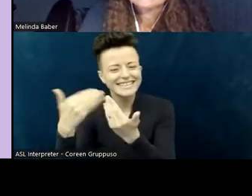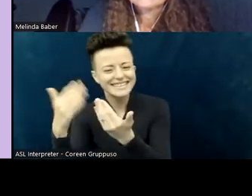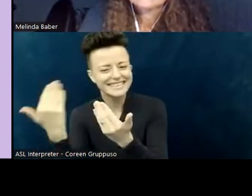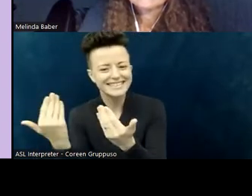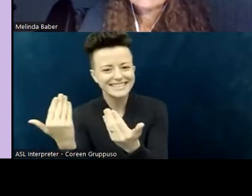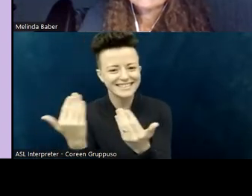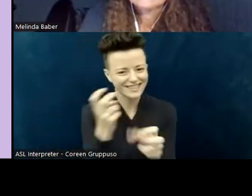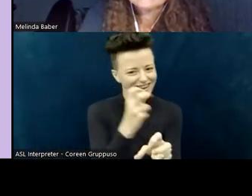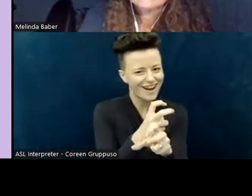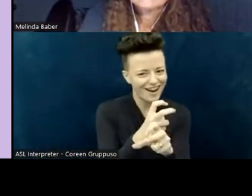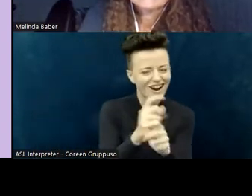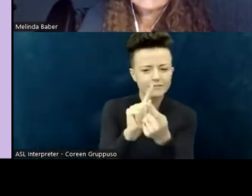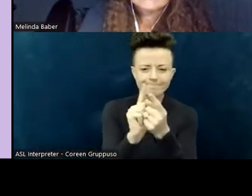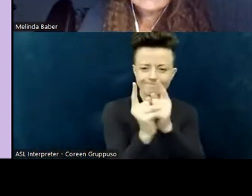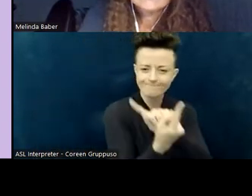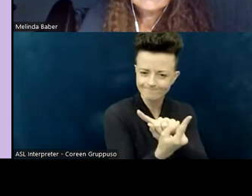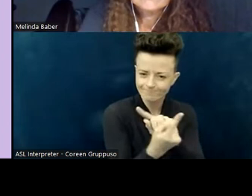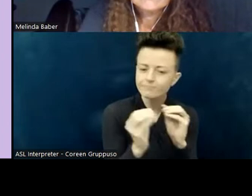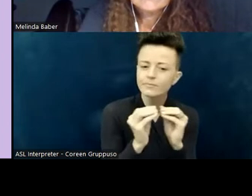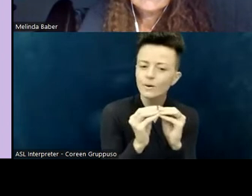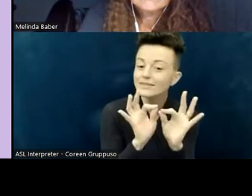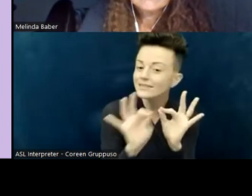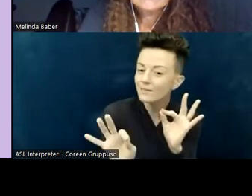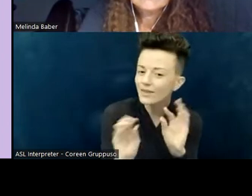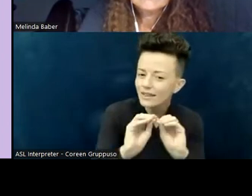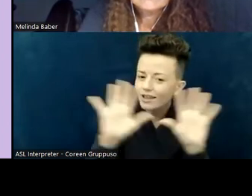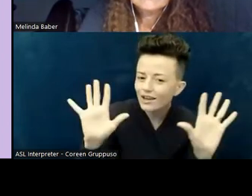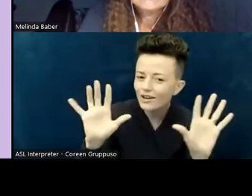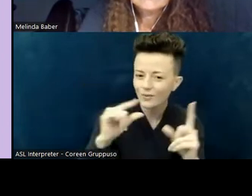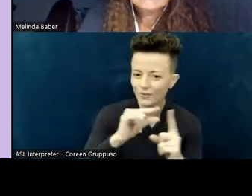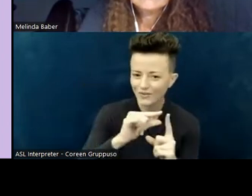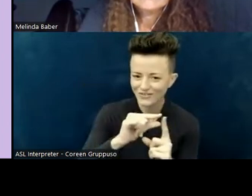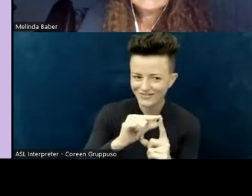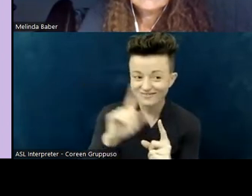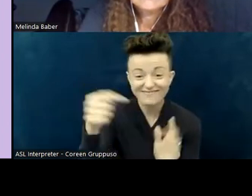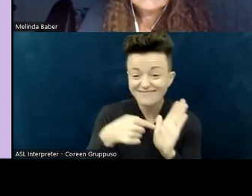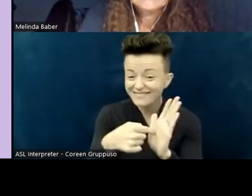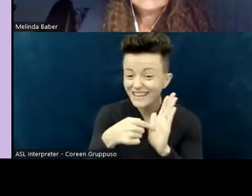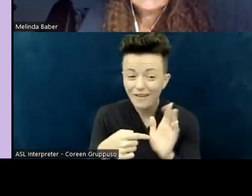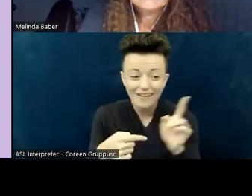I had a bin with some good soil, some soil on top of a brick, some thorns